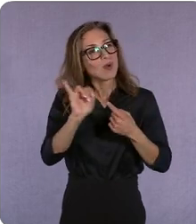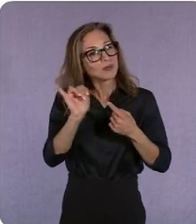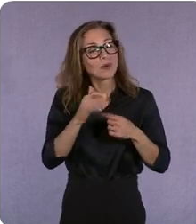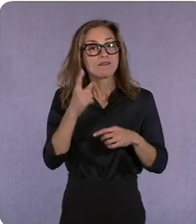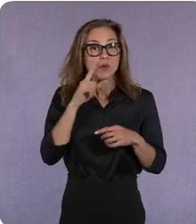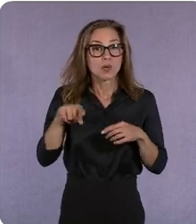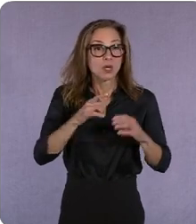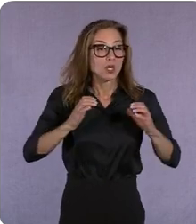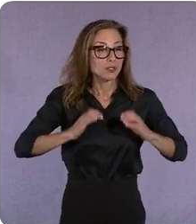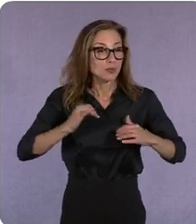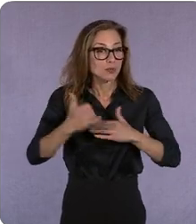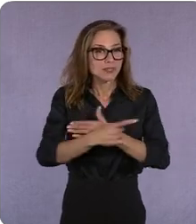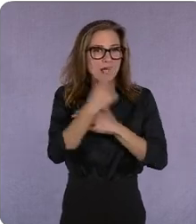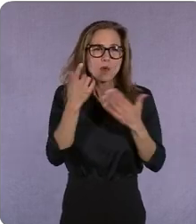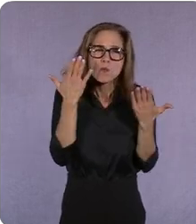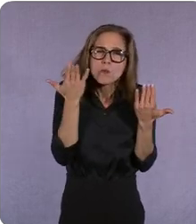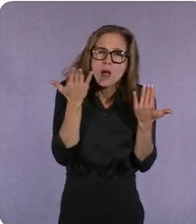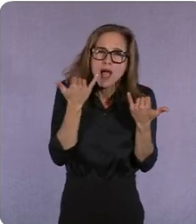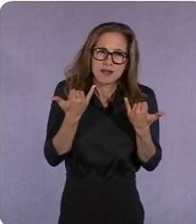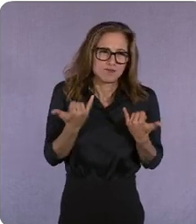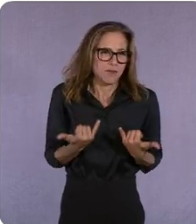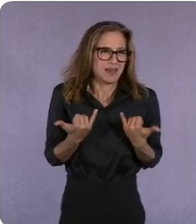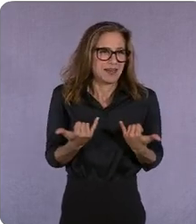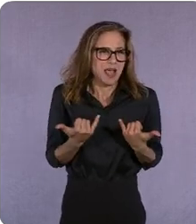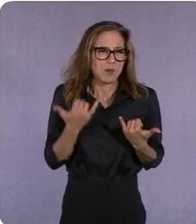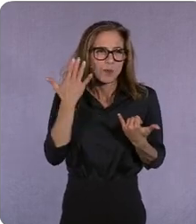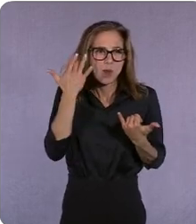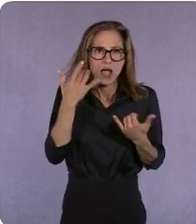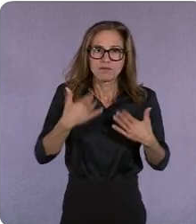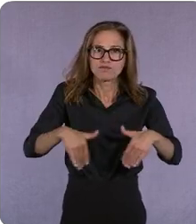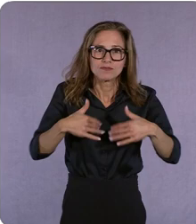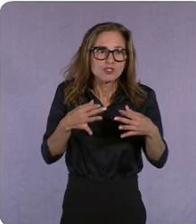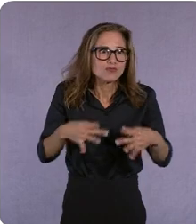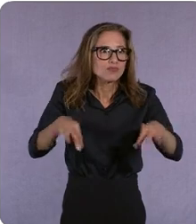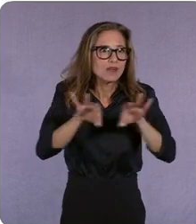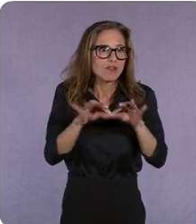urgency for me to look at this right now and that means understanding we talked about that